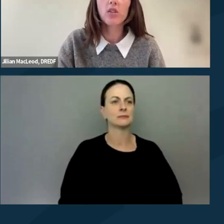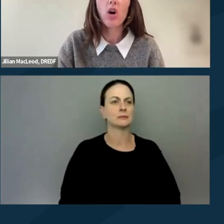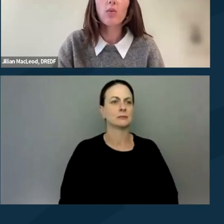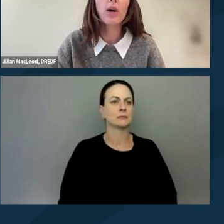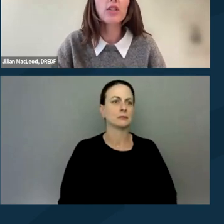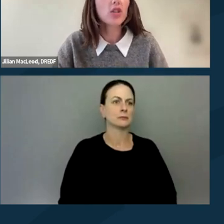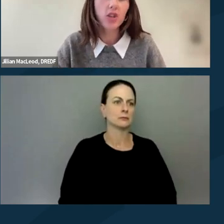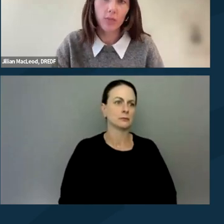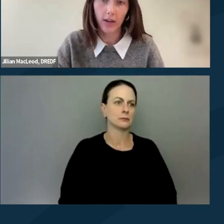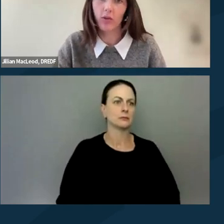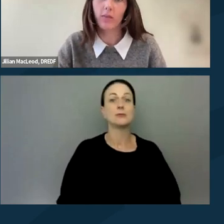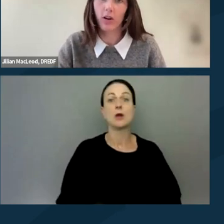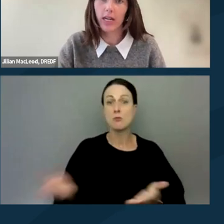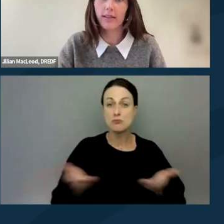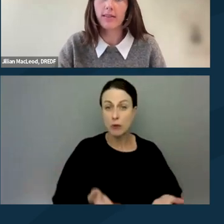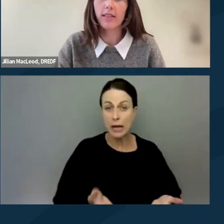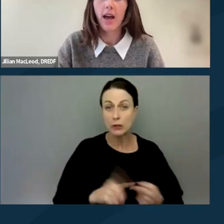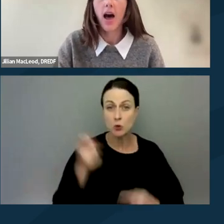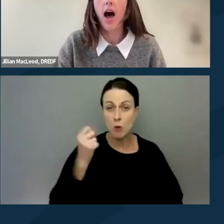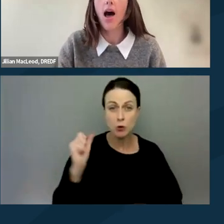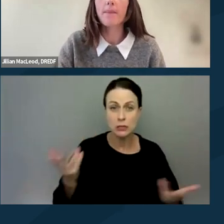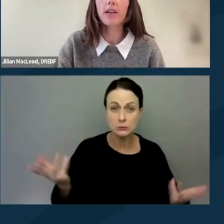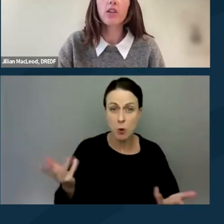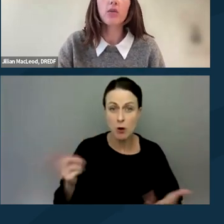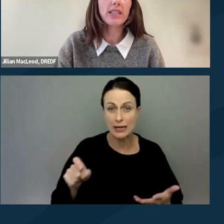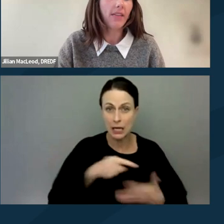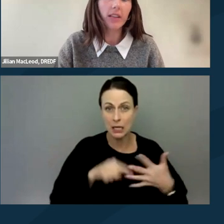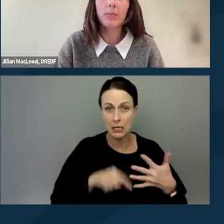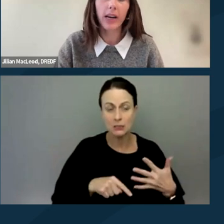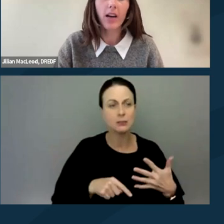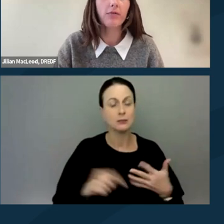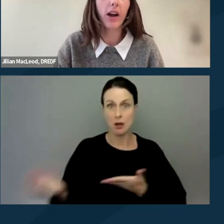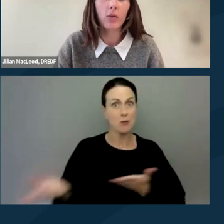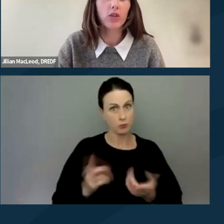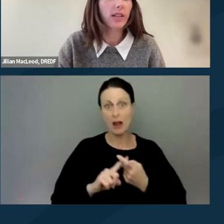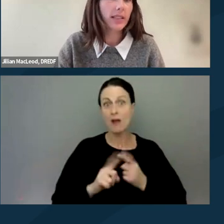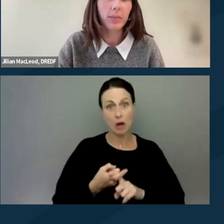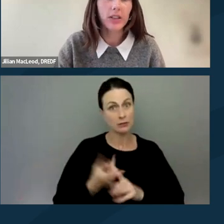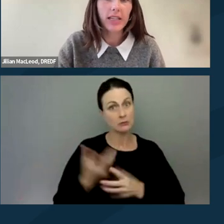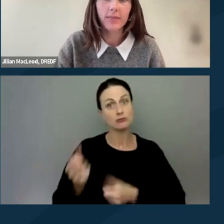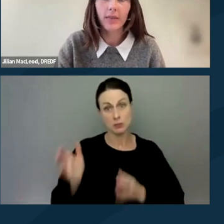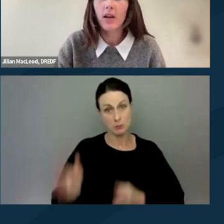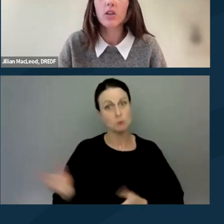So what should you bring to a protest? You can definitely bring a friend or a trusted person.